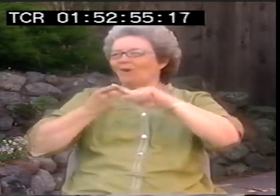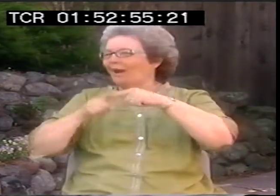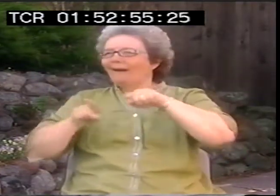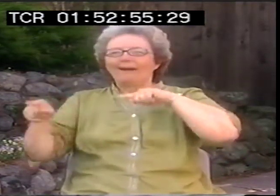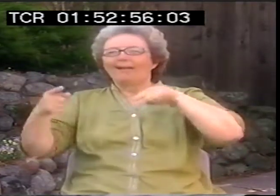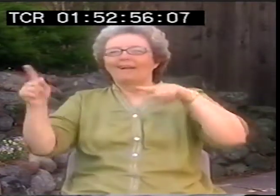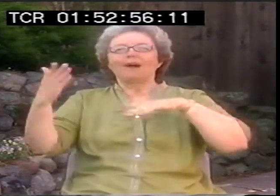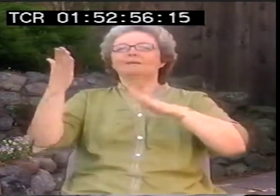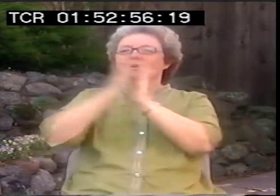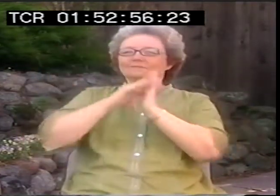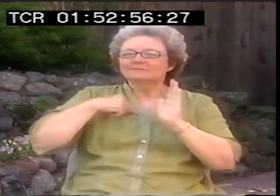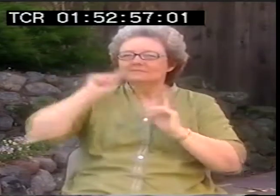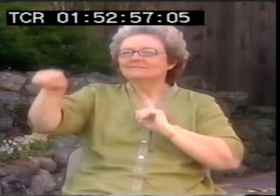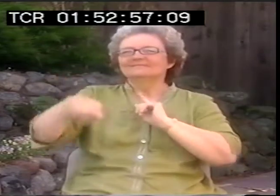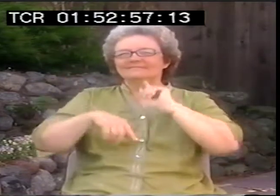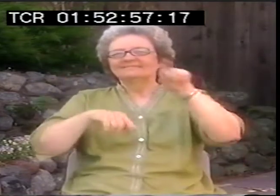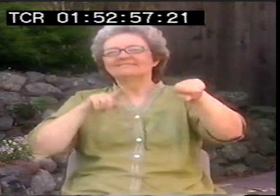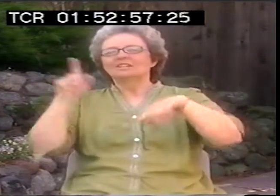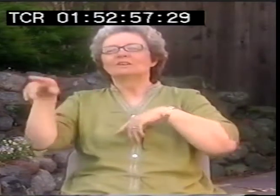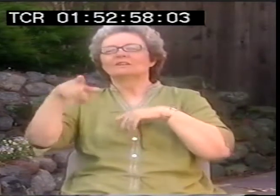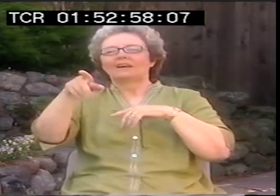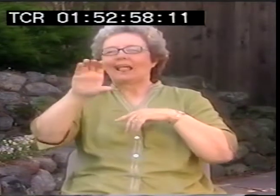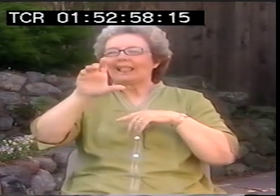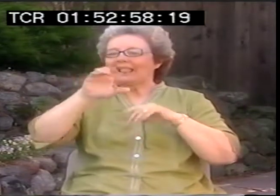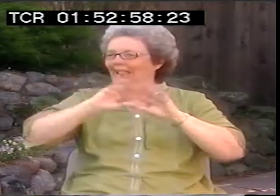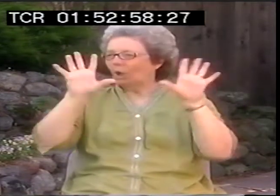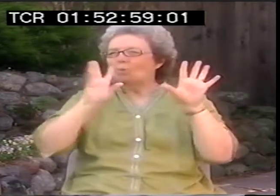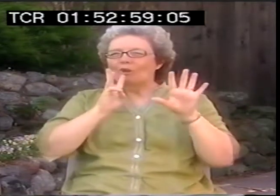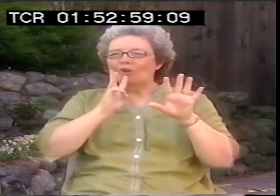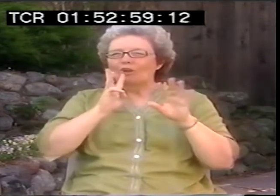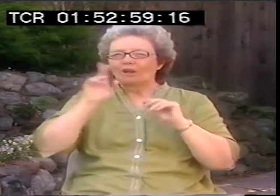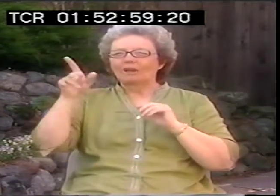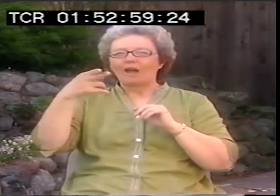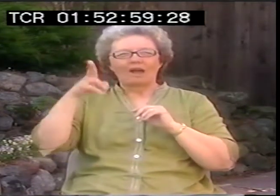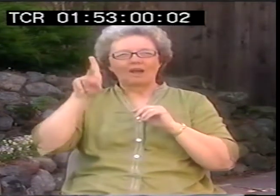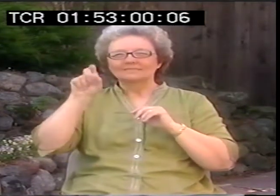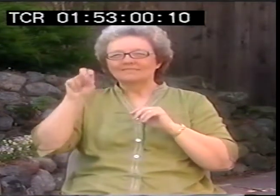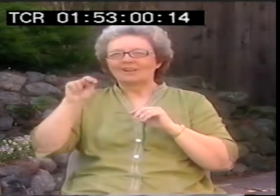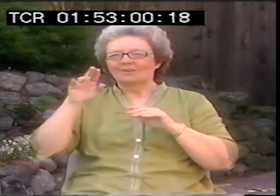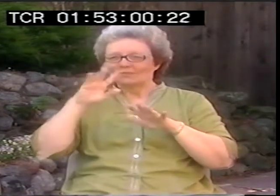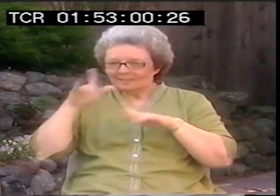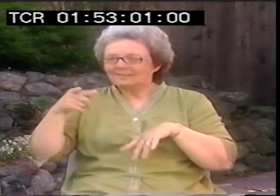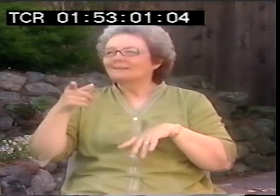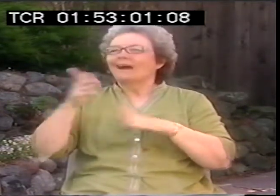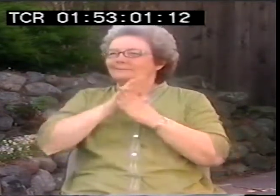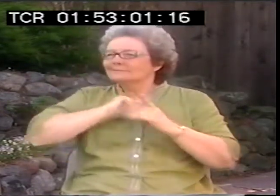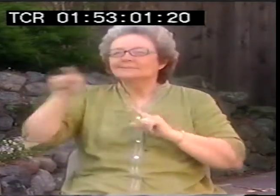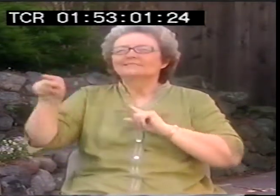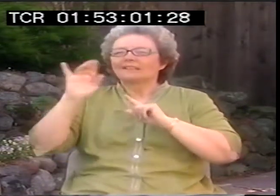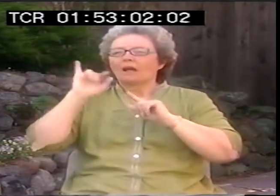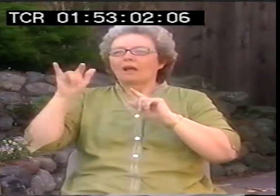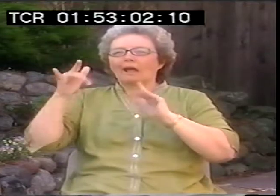She gave me some contacts too about Poetry World Magazine, the Michigan Woman's Festival.